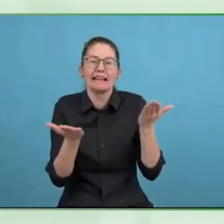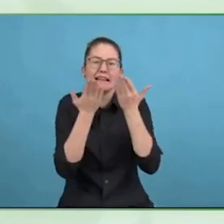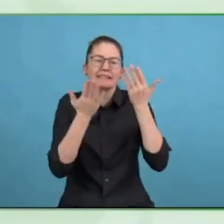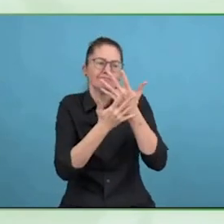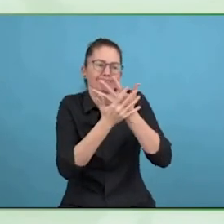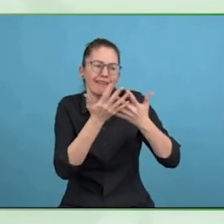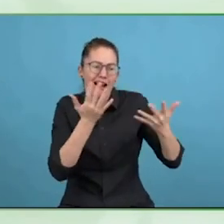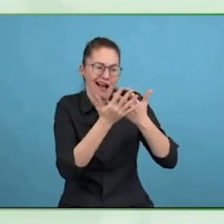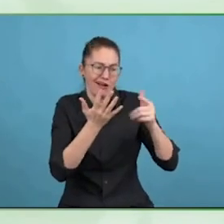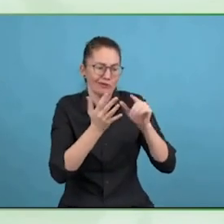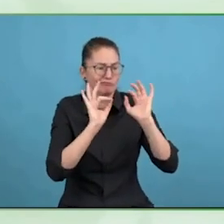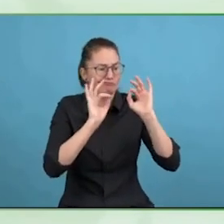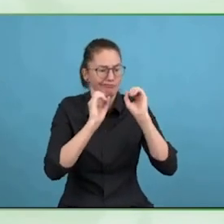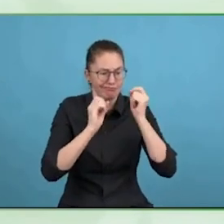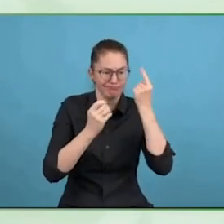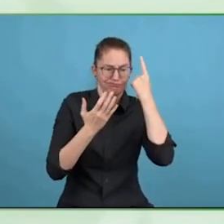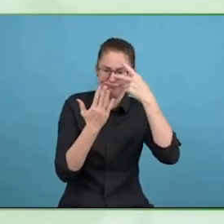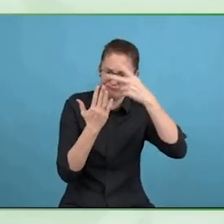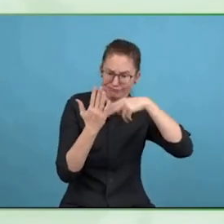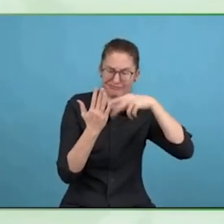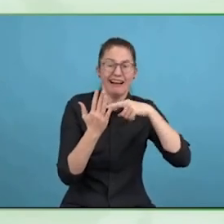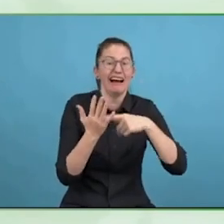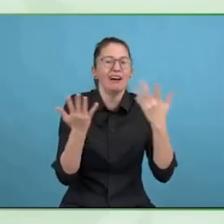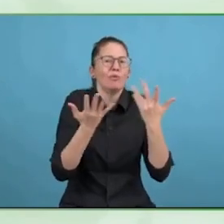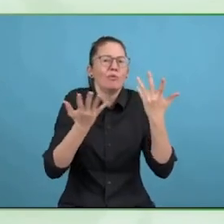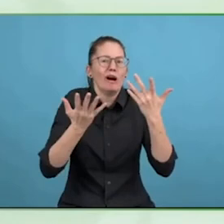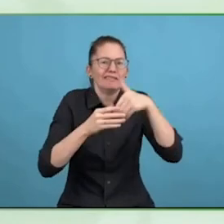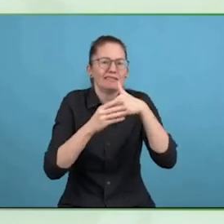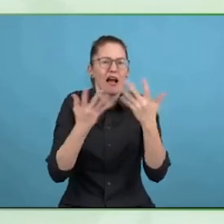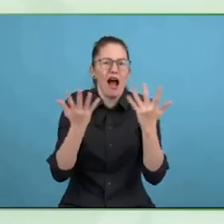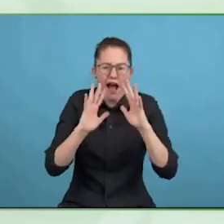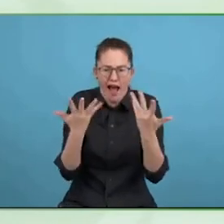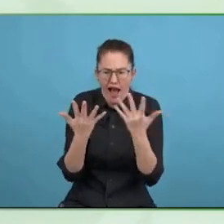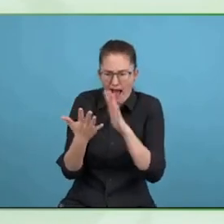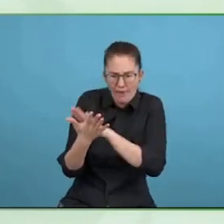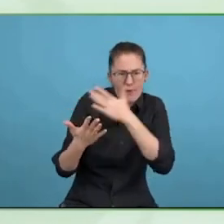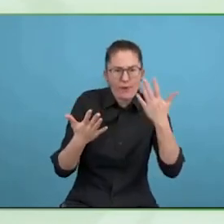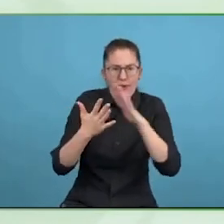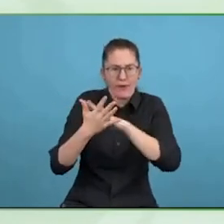plainly with our customers around complex financial products like that.